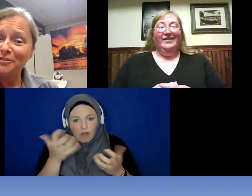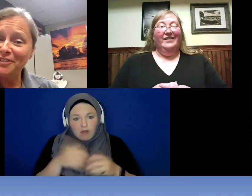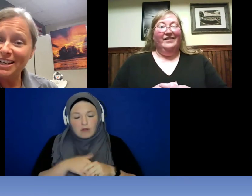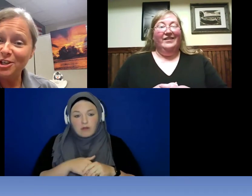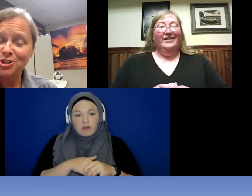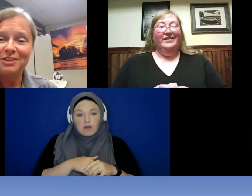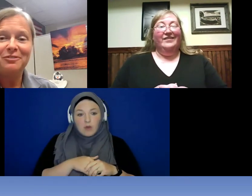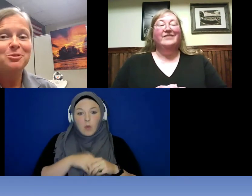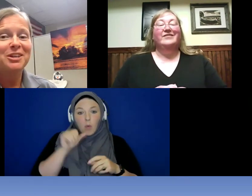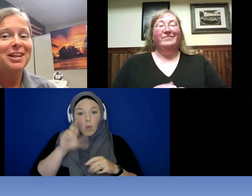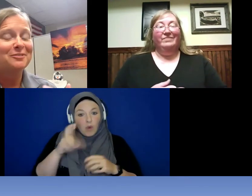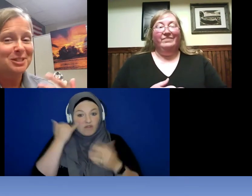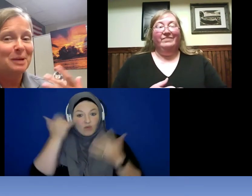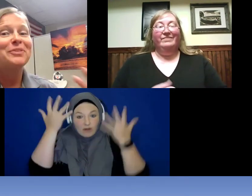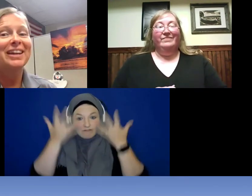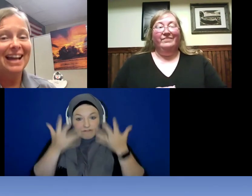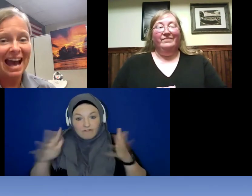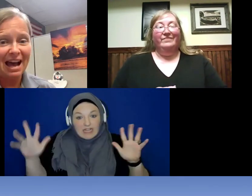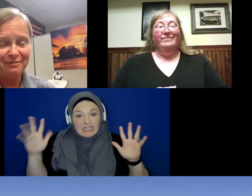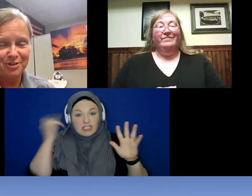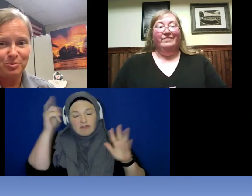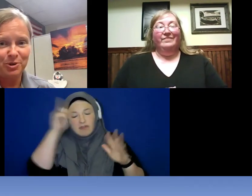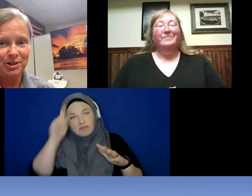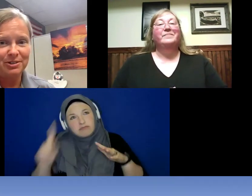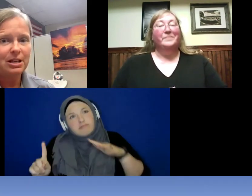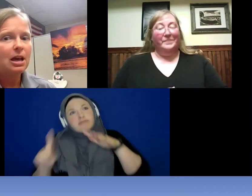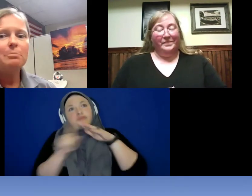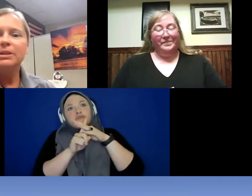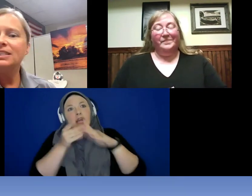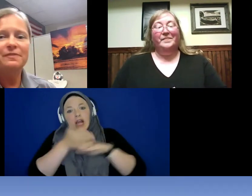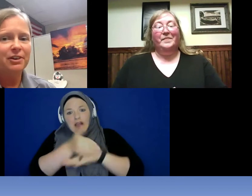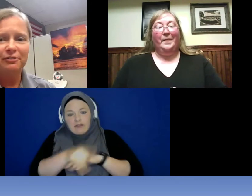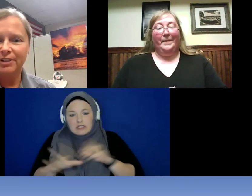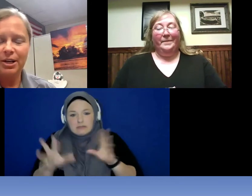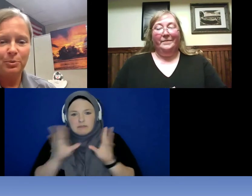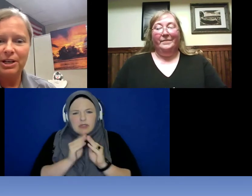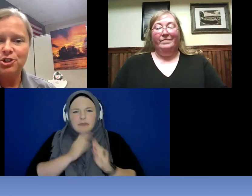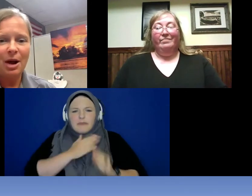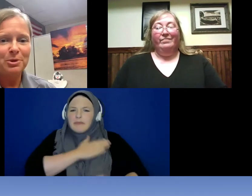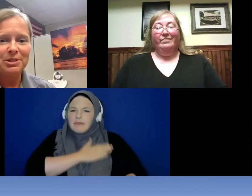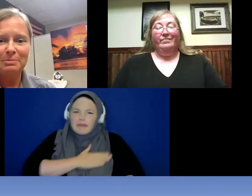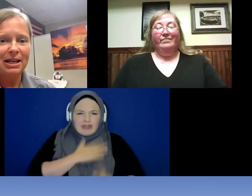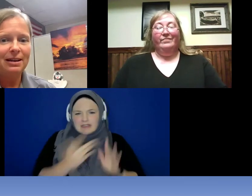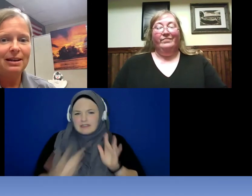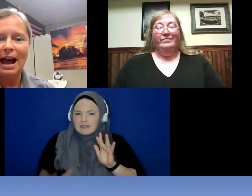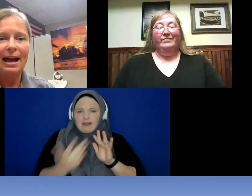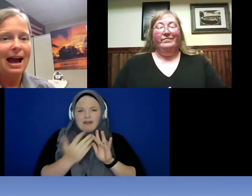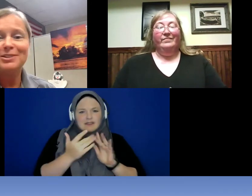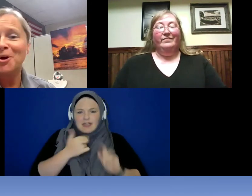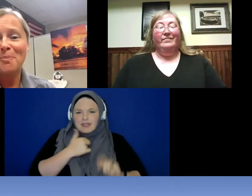finished if you think of something afterwards please feel free to reach out to me. I don't